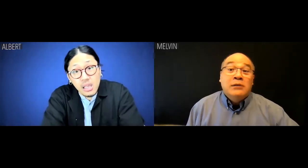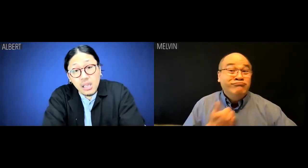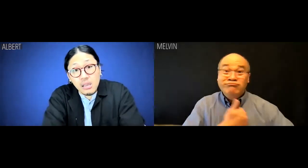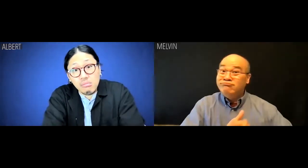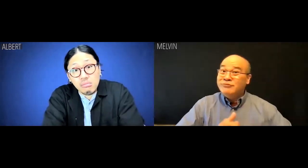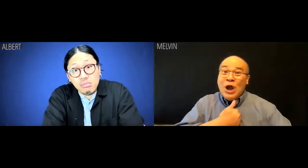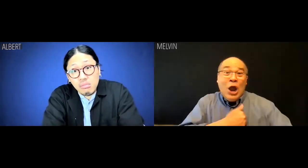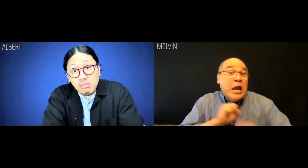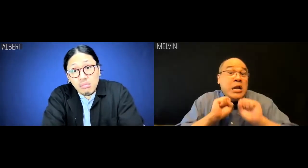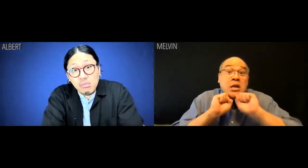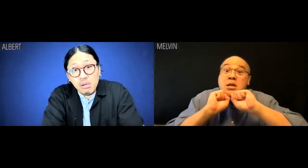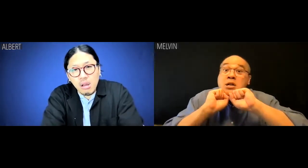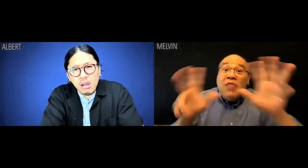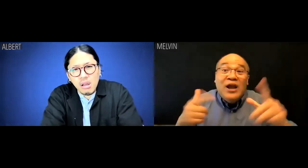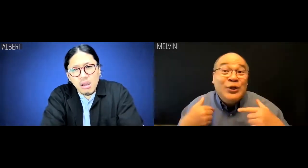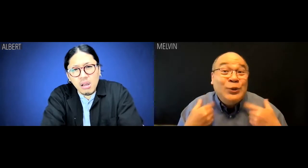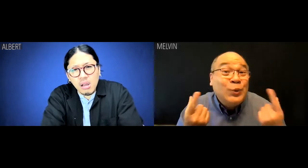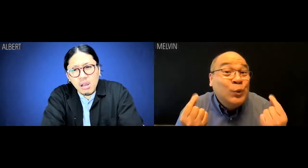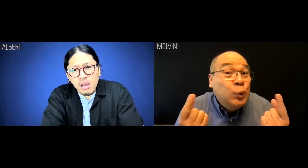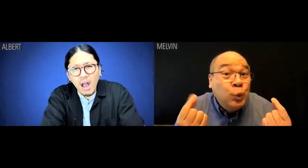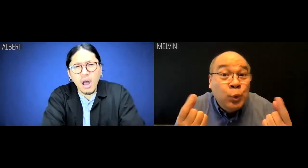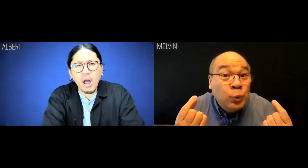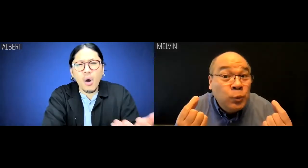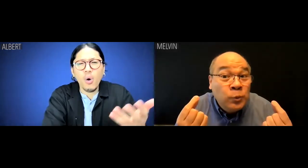Melvin: I'm sorry, but there's nothing I can do.